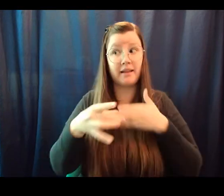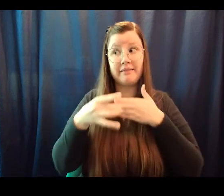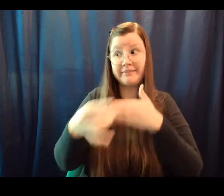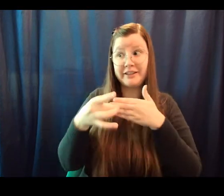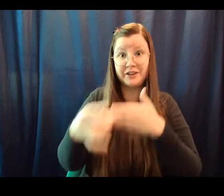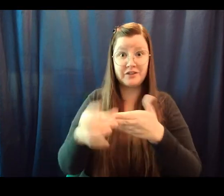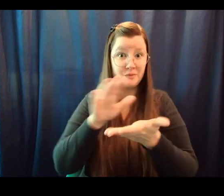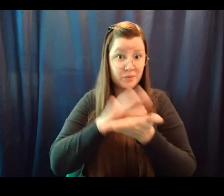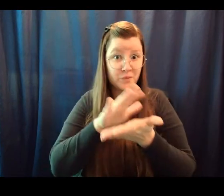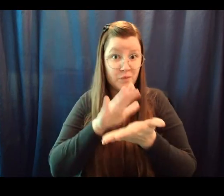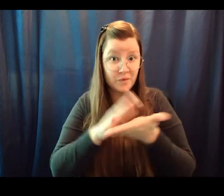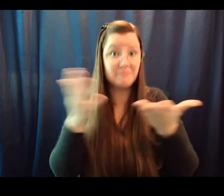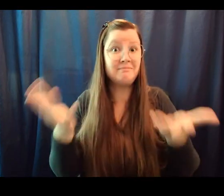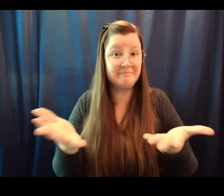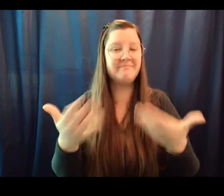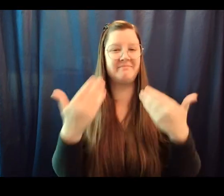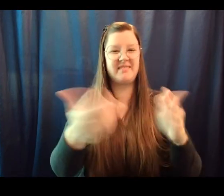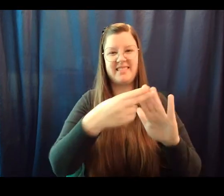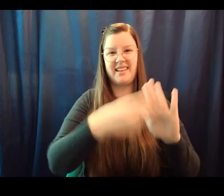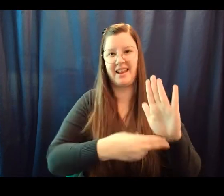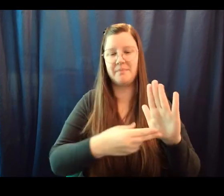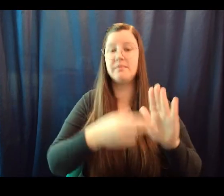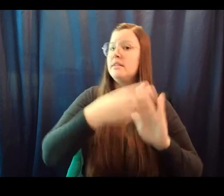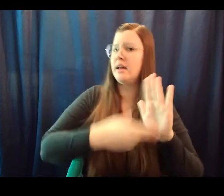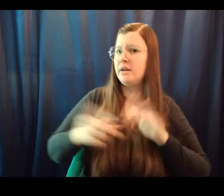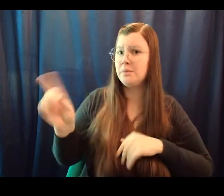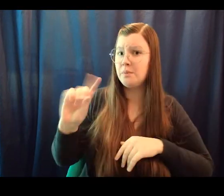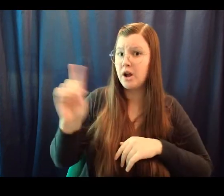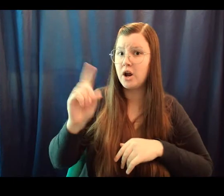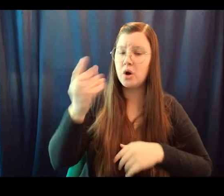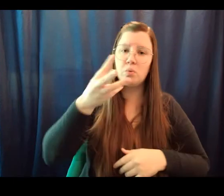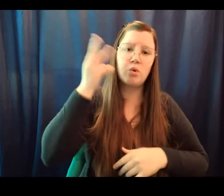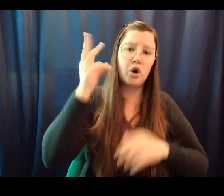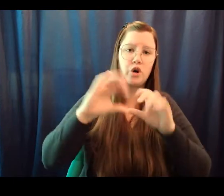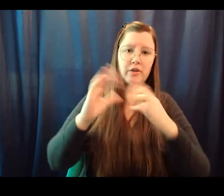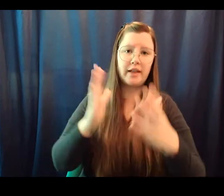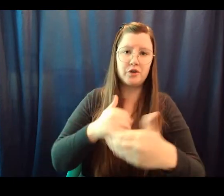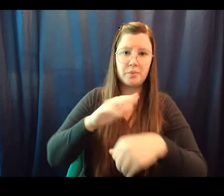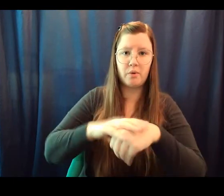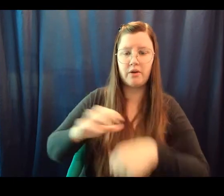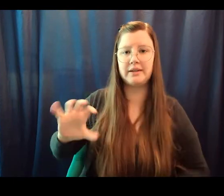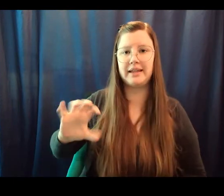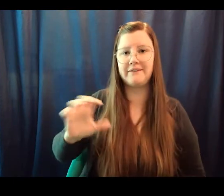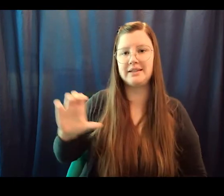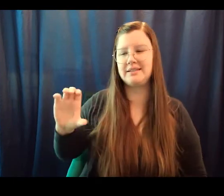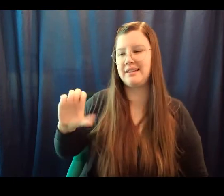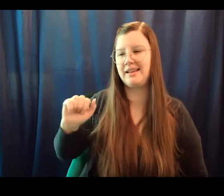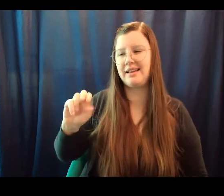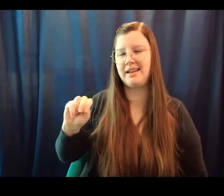You can find the sign up sheet in the warrior classroom on canvas and also the job descriptions,